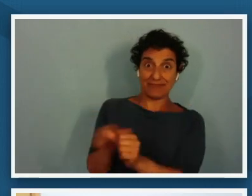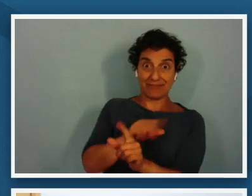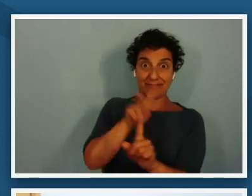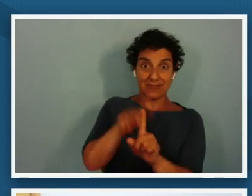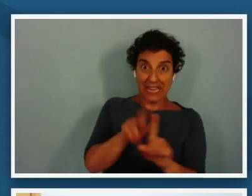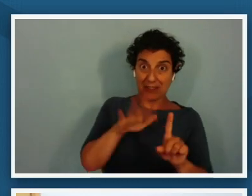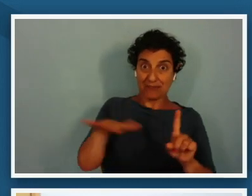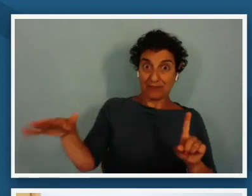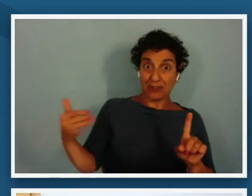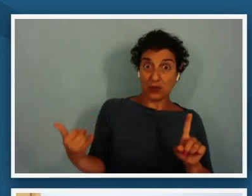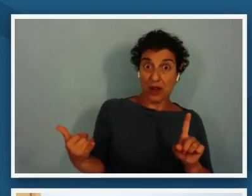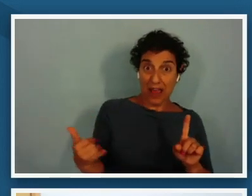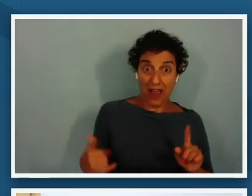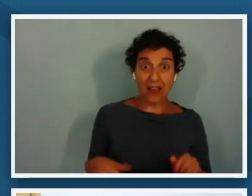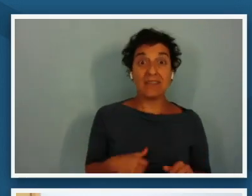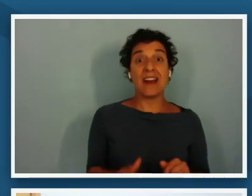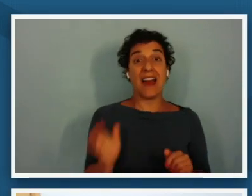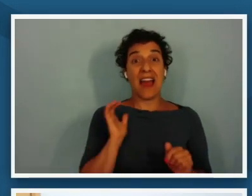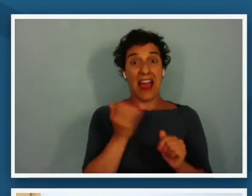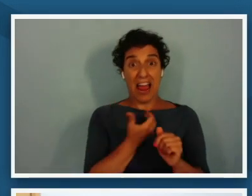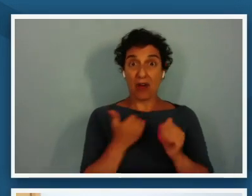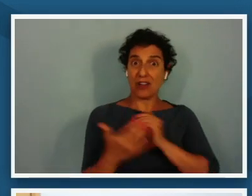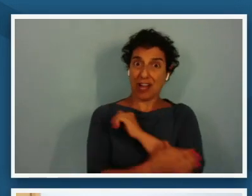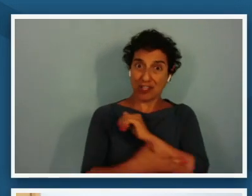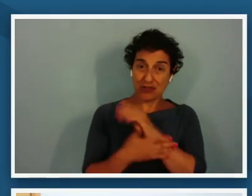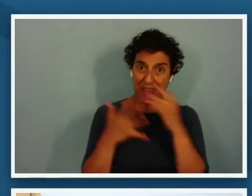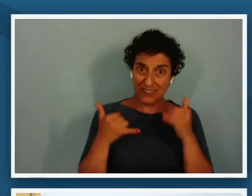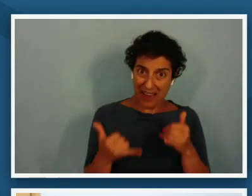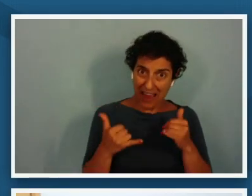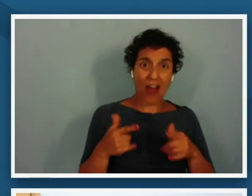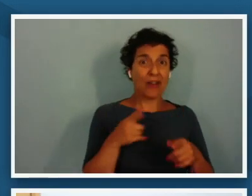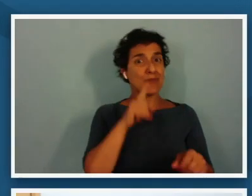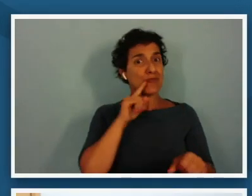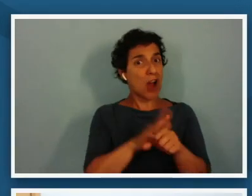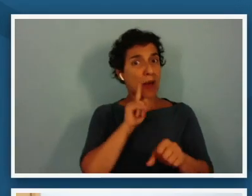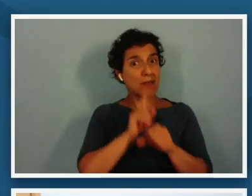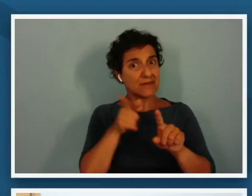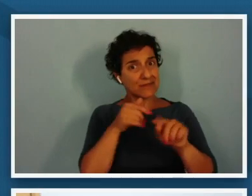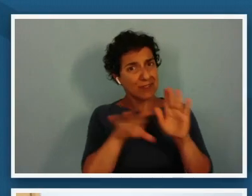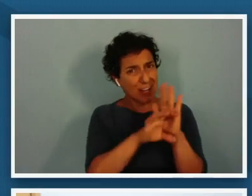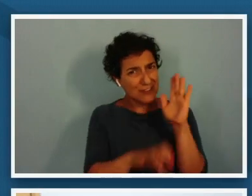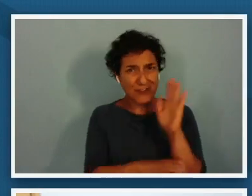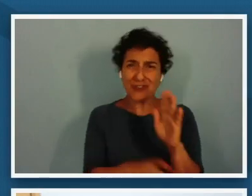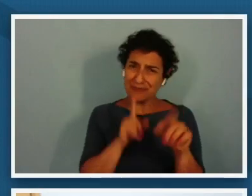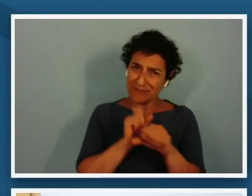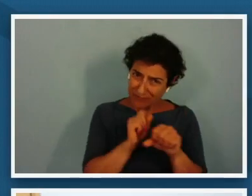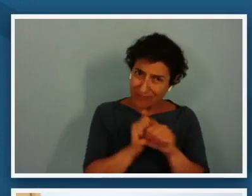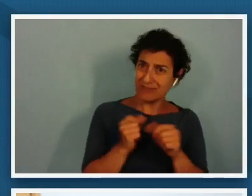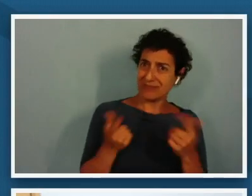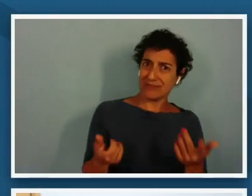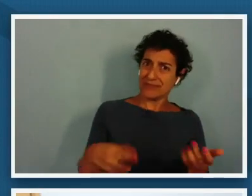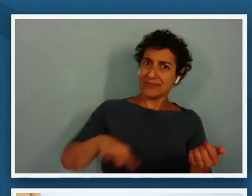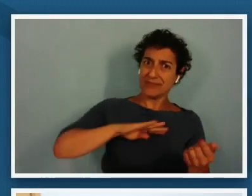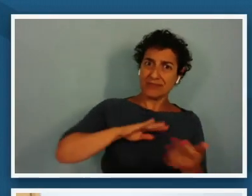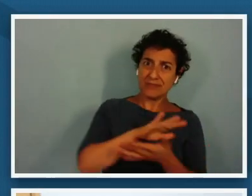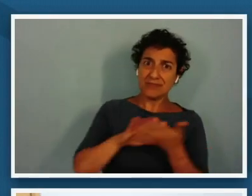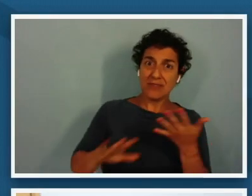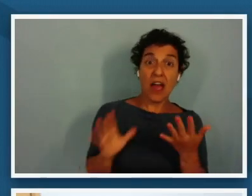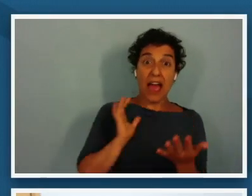calling upon our country to make good the promises of our constitution in our politics